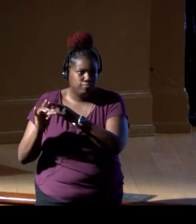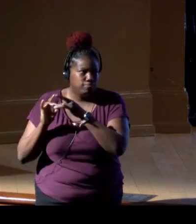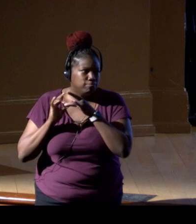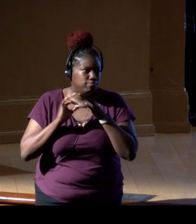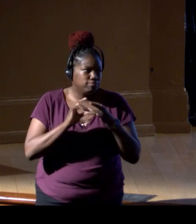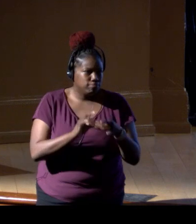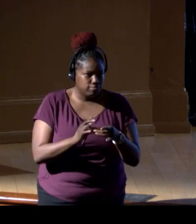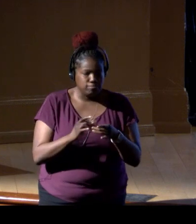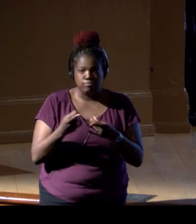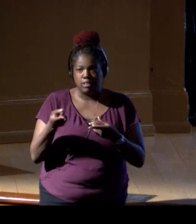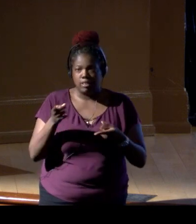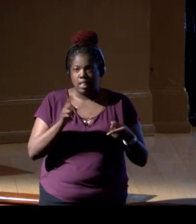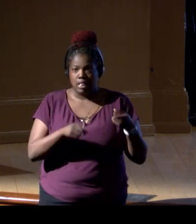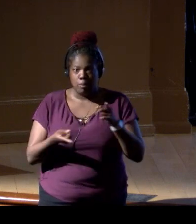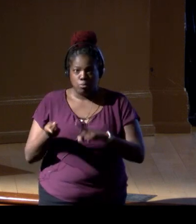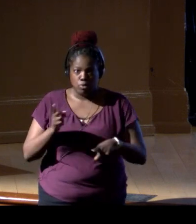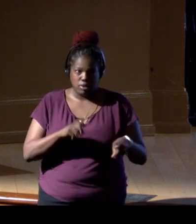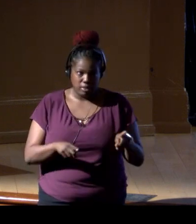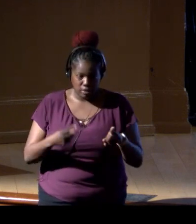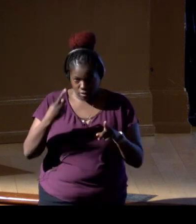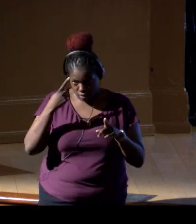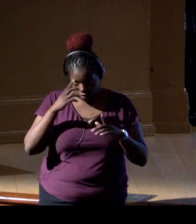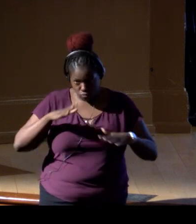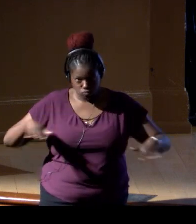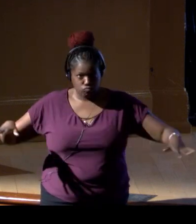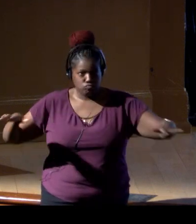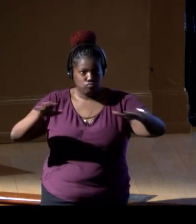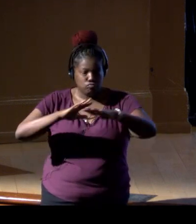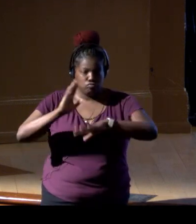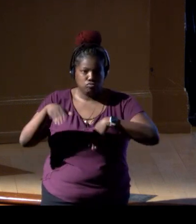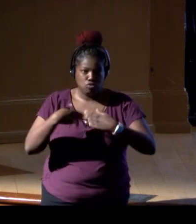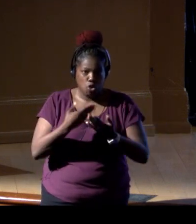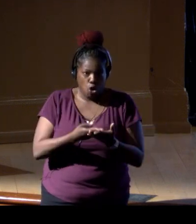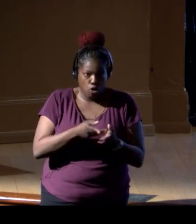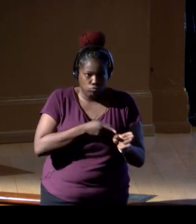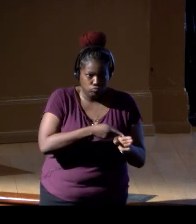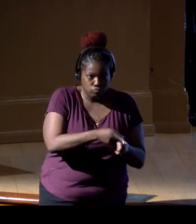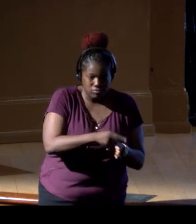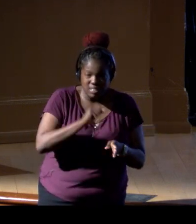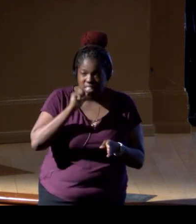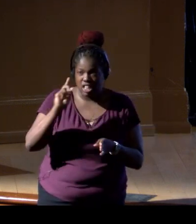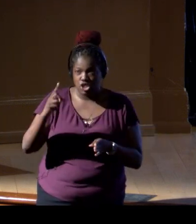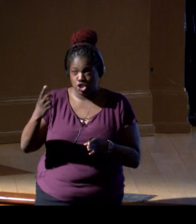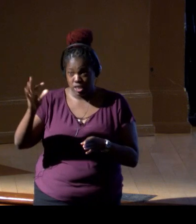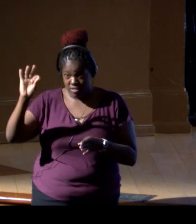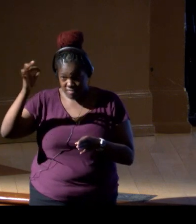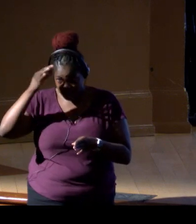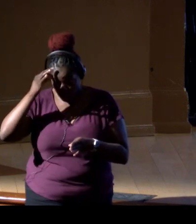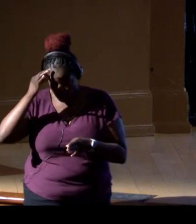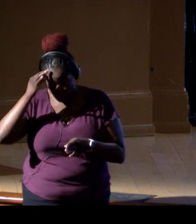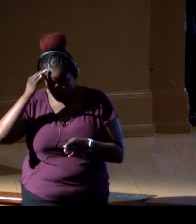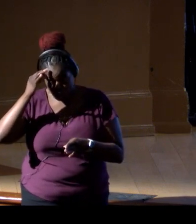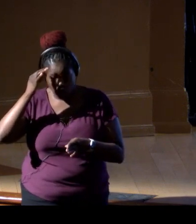collaborative effort across all sectors, not just the federal representatives welcomed here,